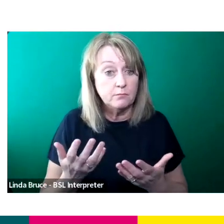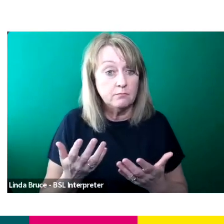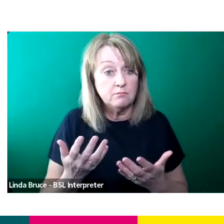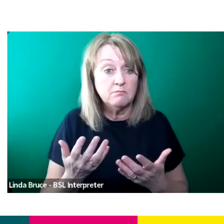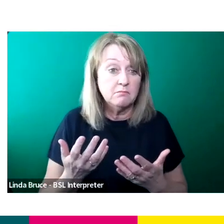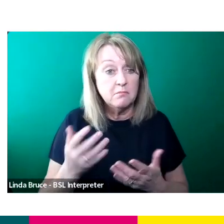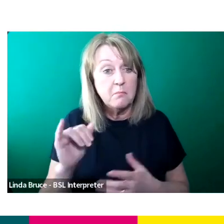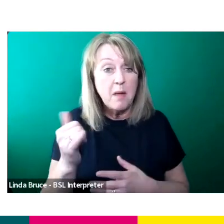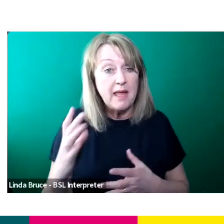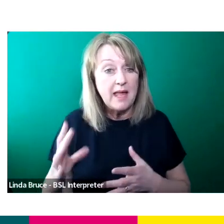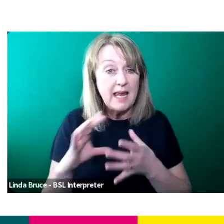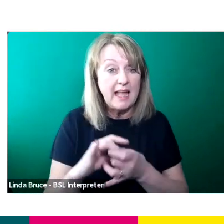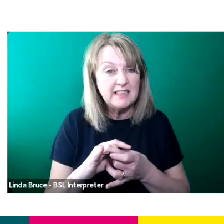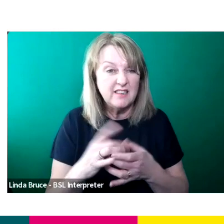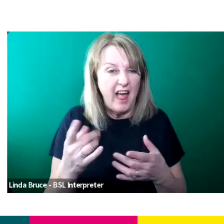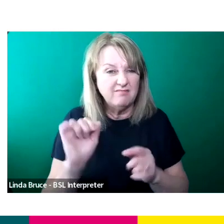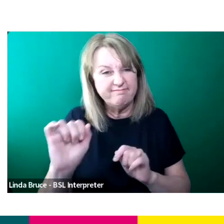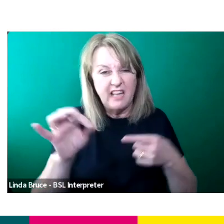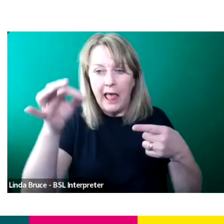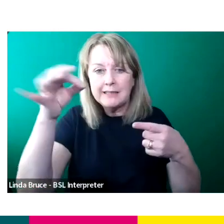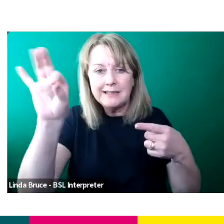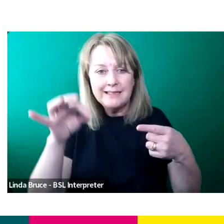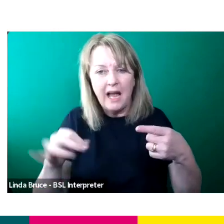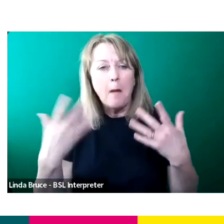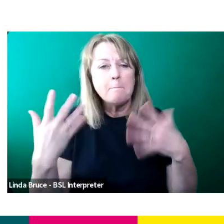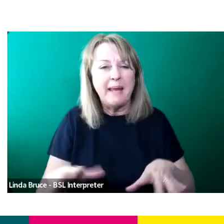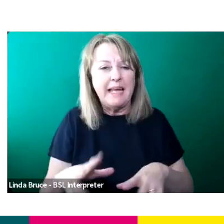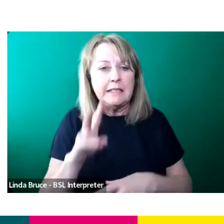to do with ticking a few boxes to say that they'd seen a good range of people.